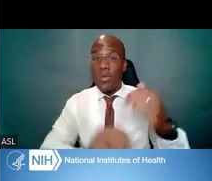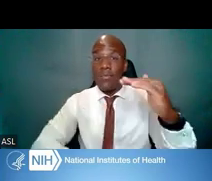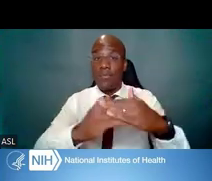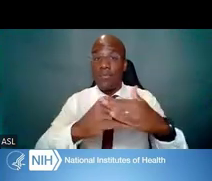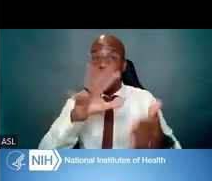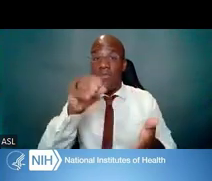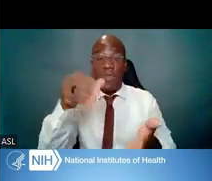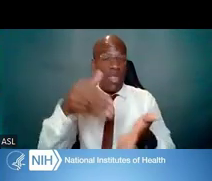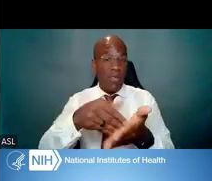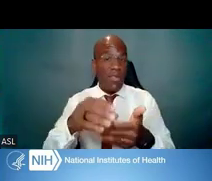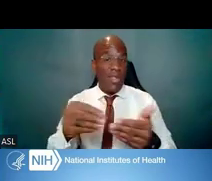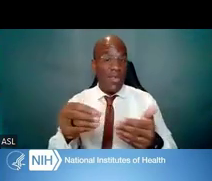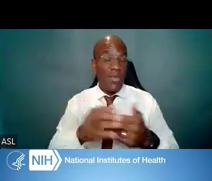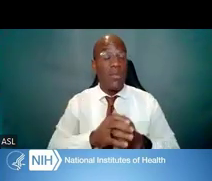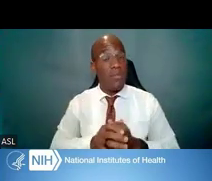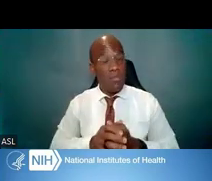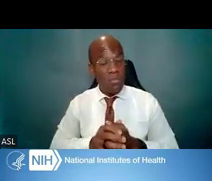As you can tell, that's not a lot of money.